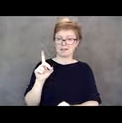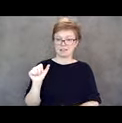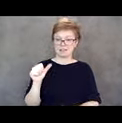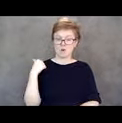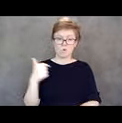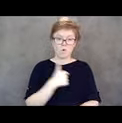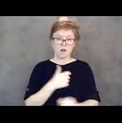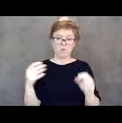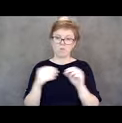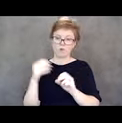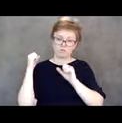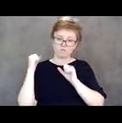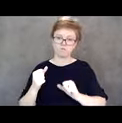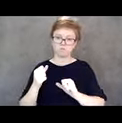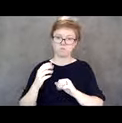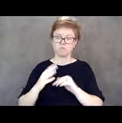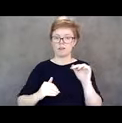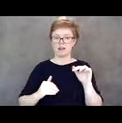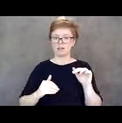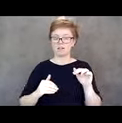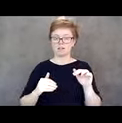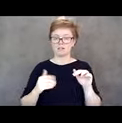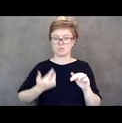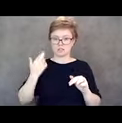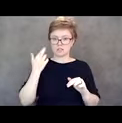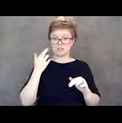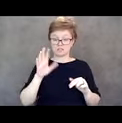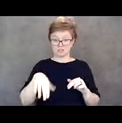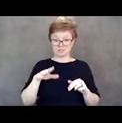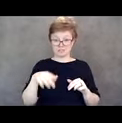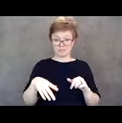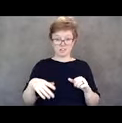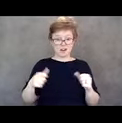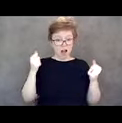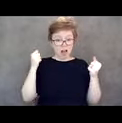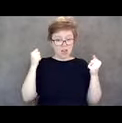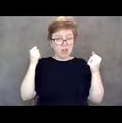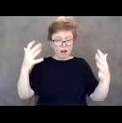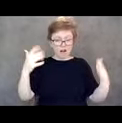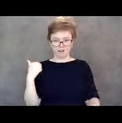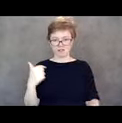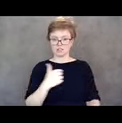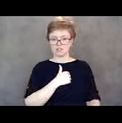was possible. There's a lot of us. We all rallied around this pandemic, but also